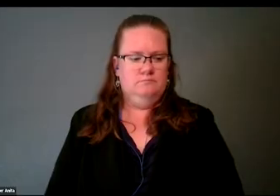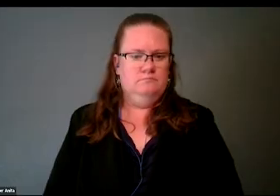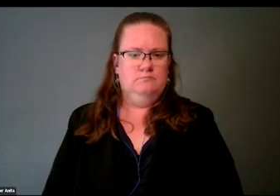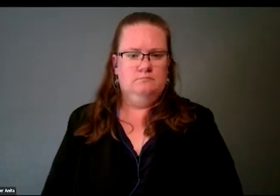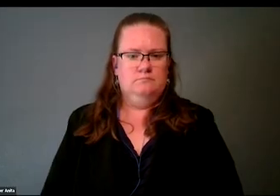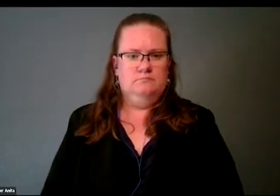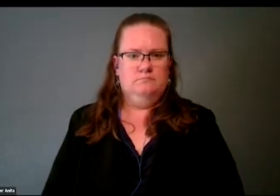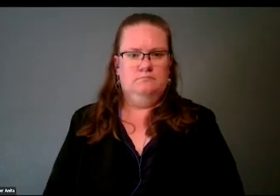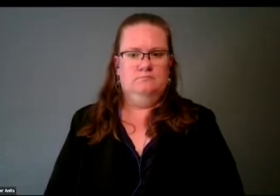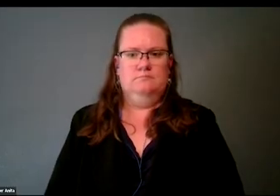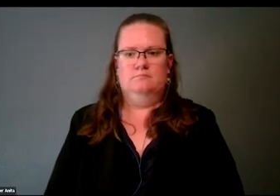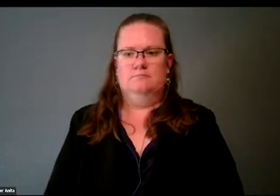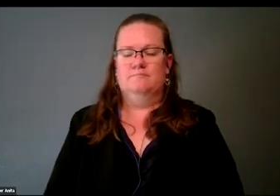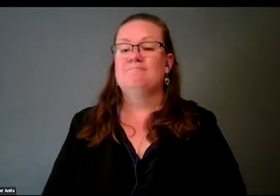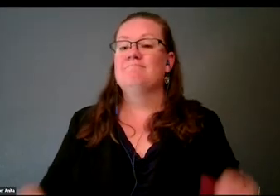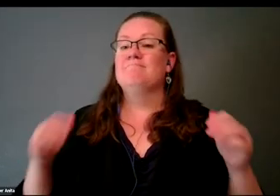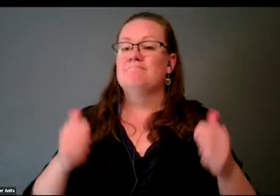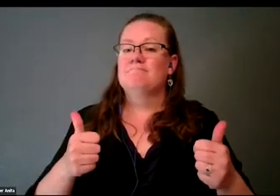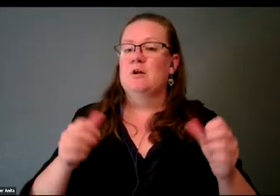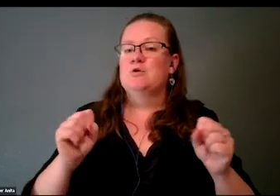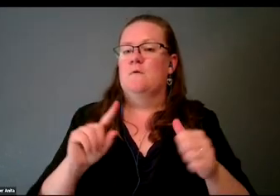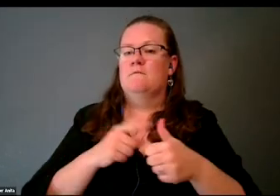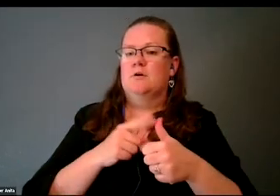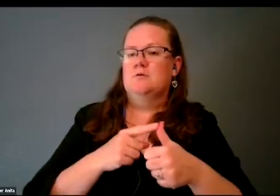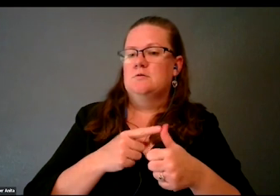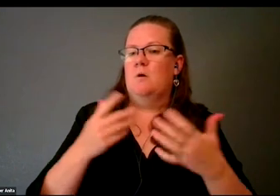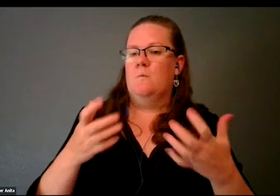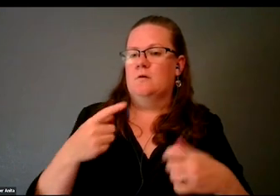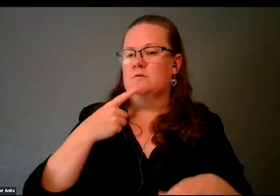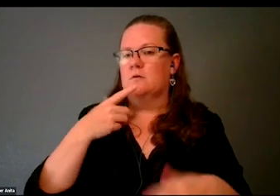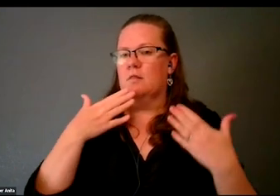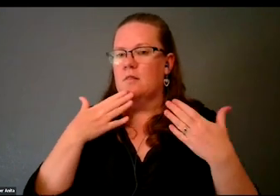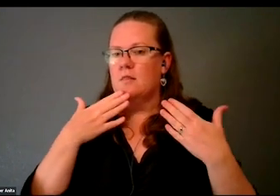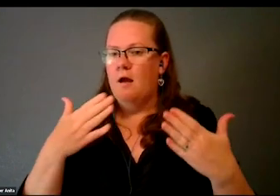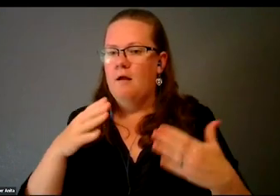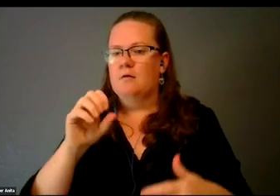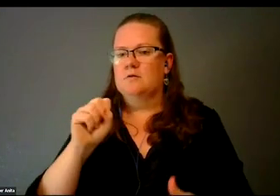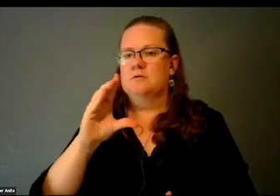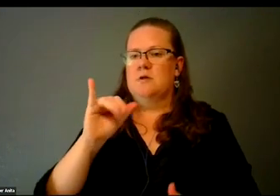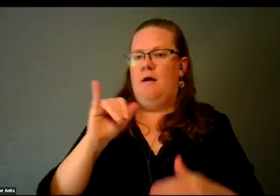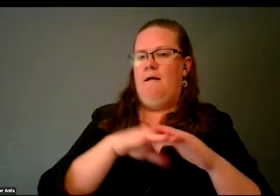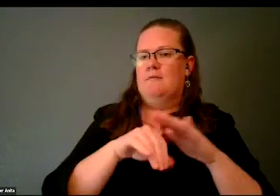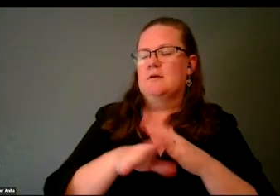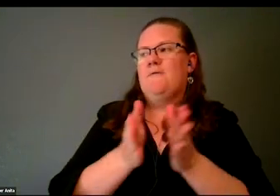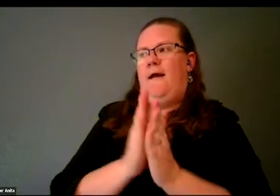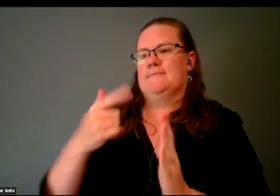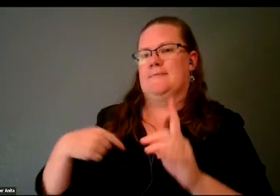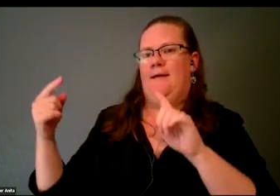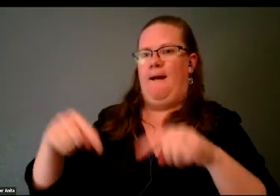Awesome. First and foremost, I want to thank SciAccess for having me here. I'm really excited to speak with you guys